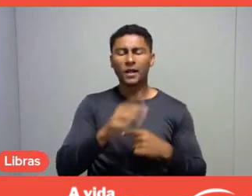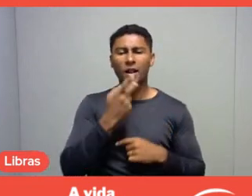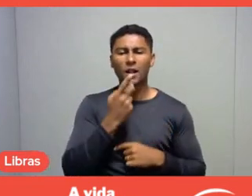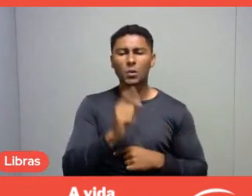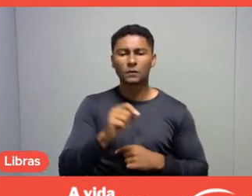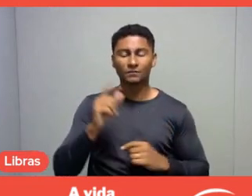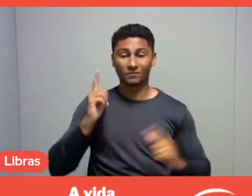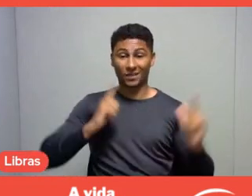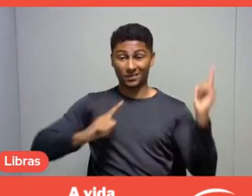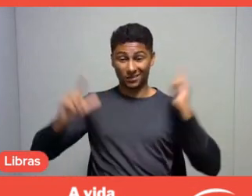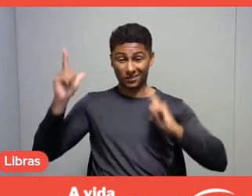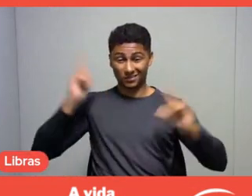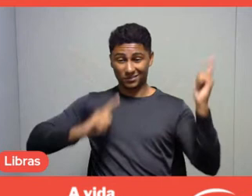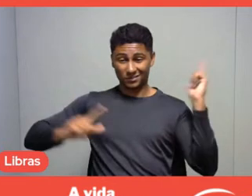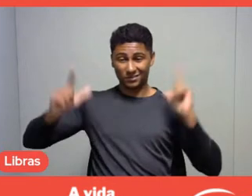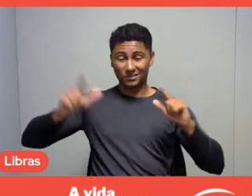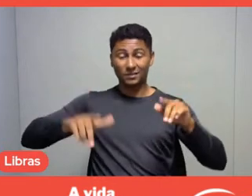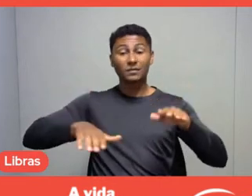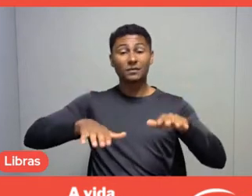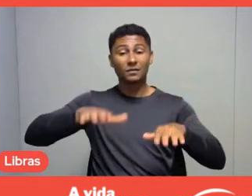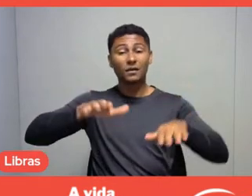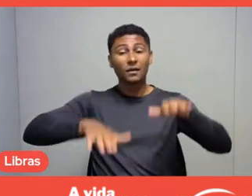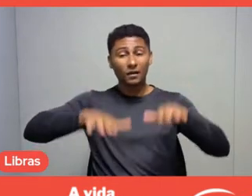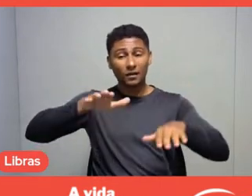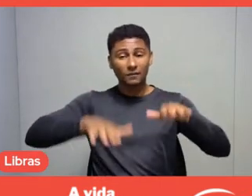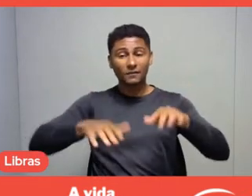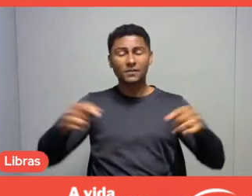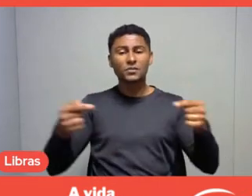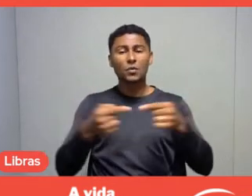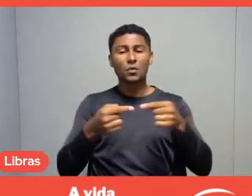often linked even to consumption, to money.